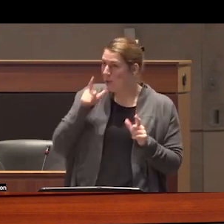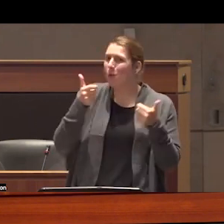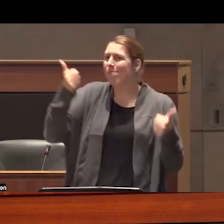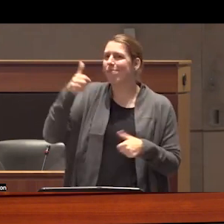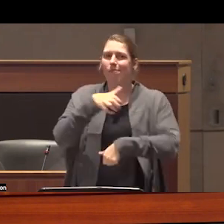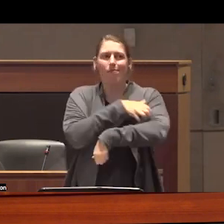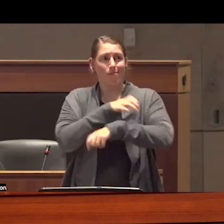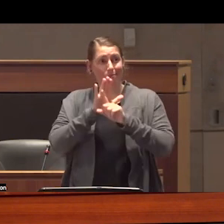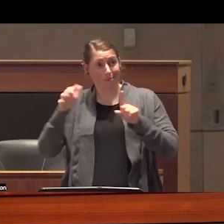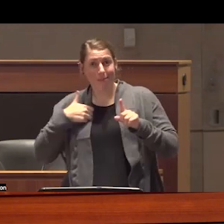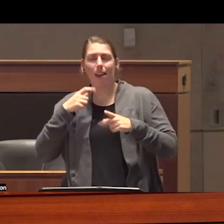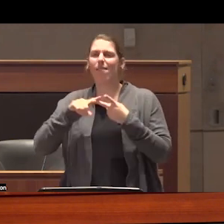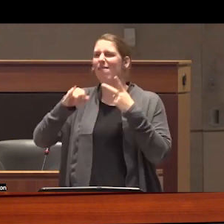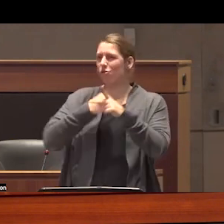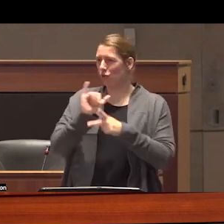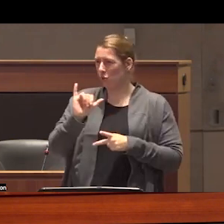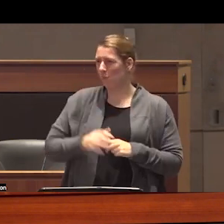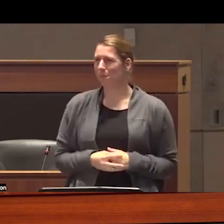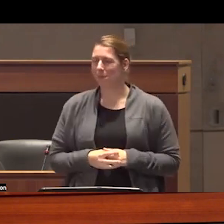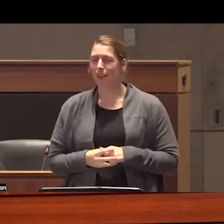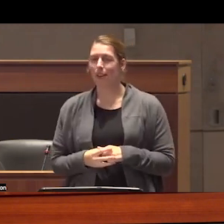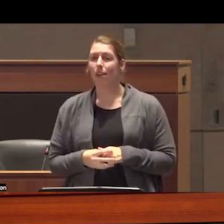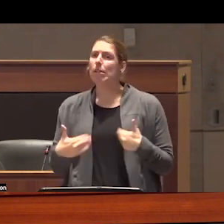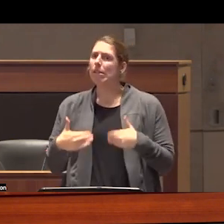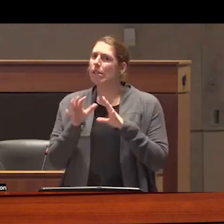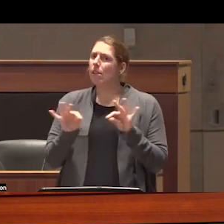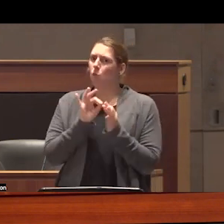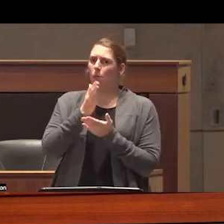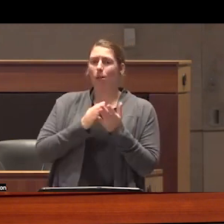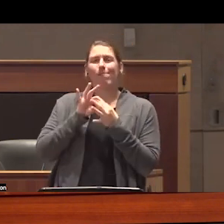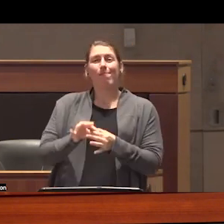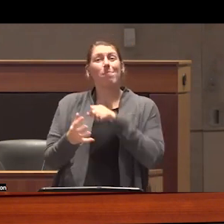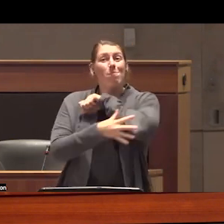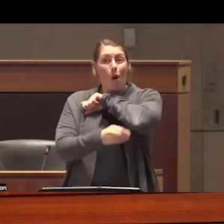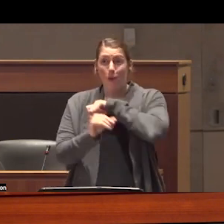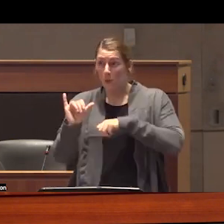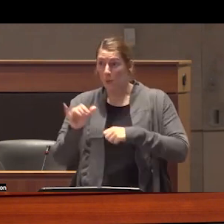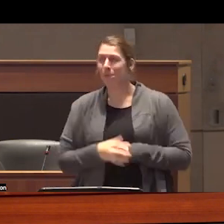internationally a crucial part of this discussion of course has to do with poverty much of the